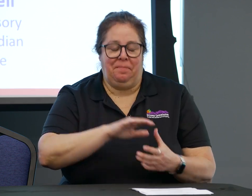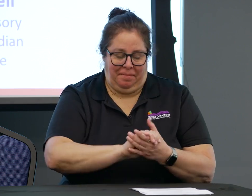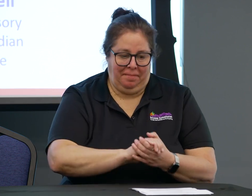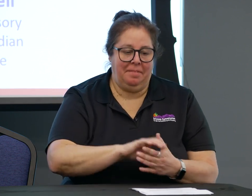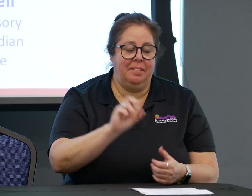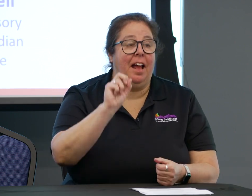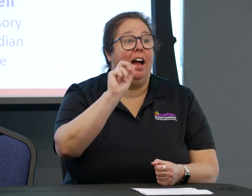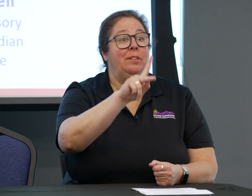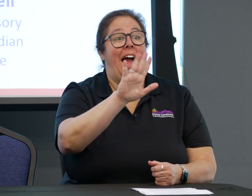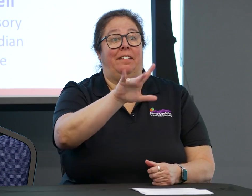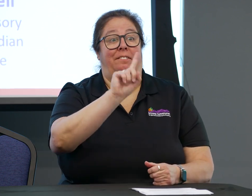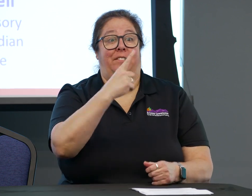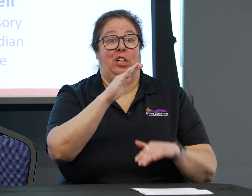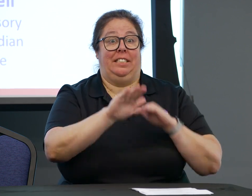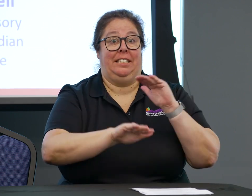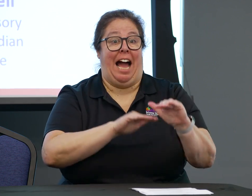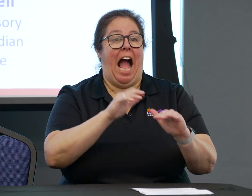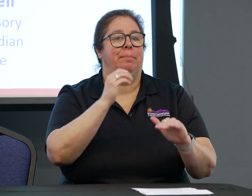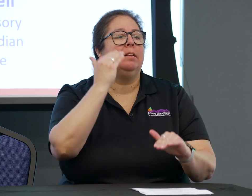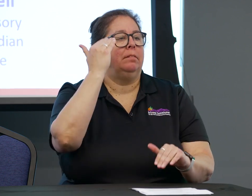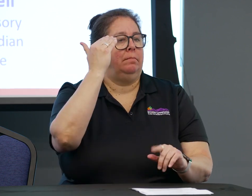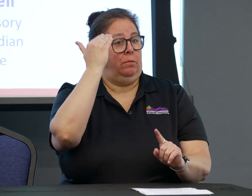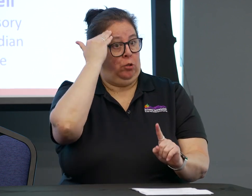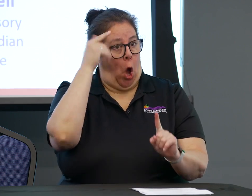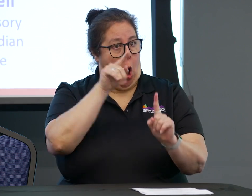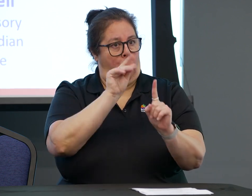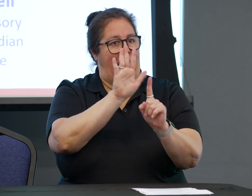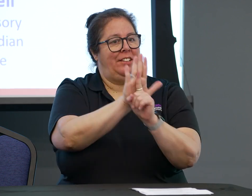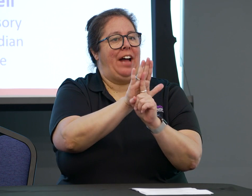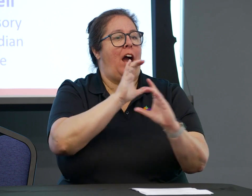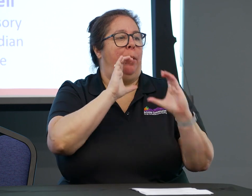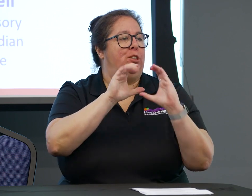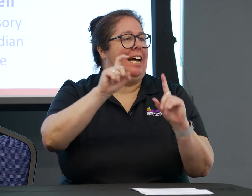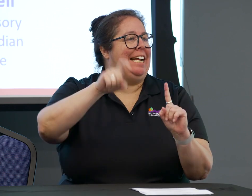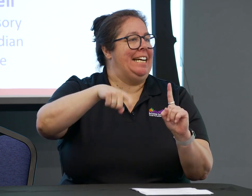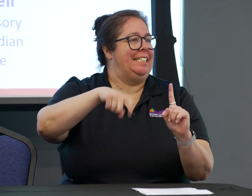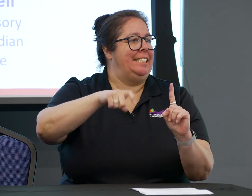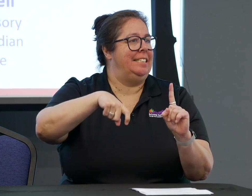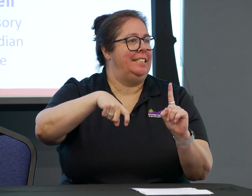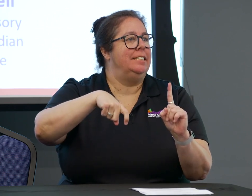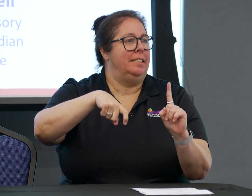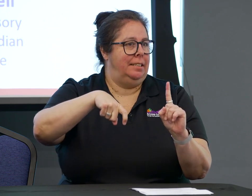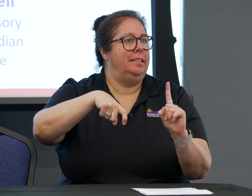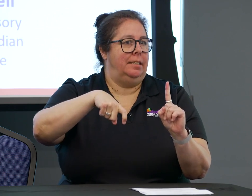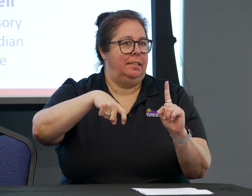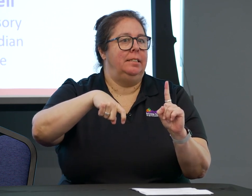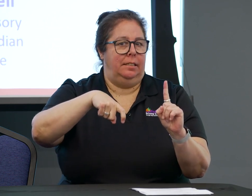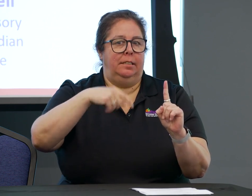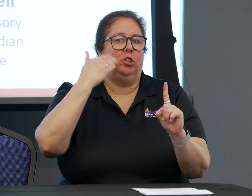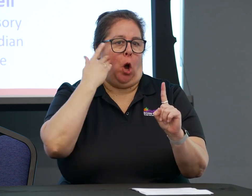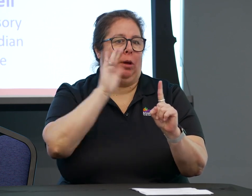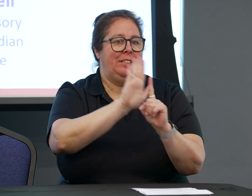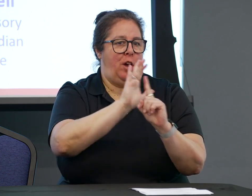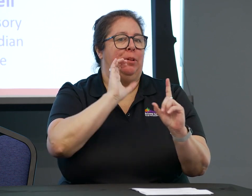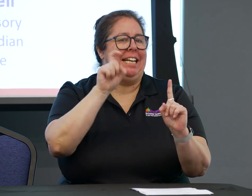Okay. The first steps is to know what the needs of the patient is,